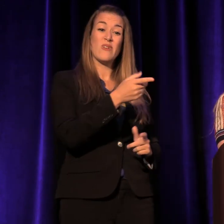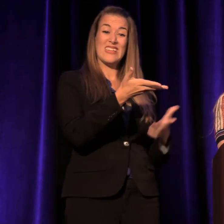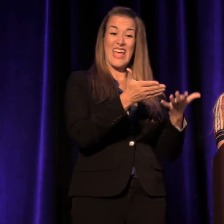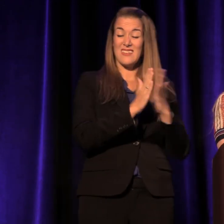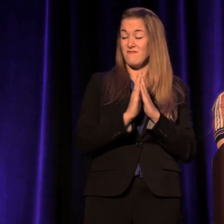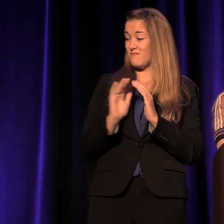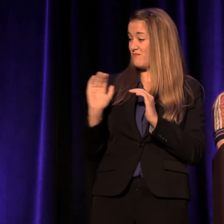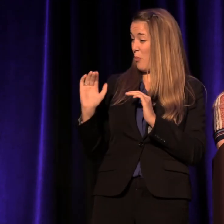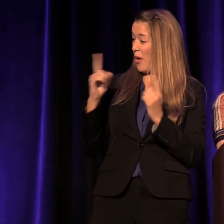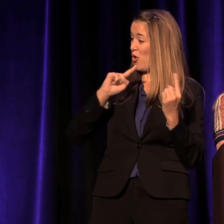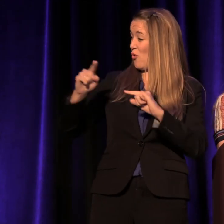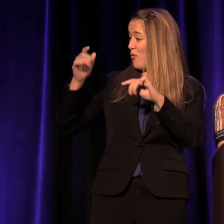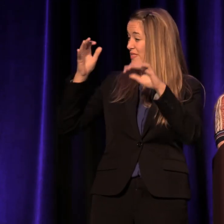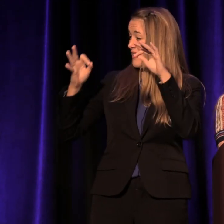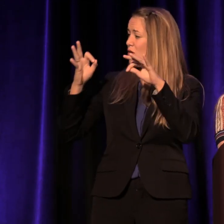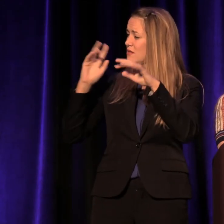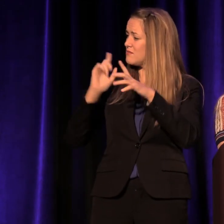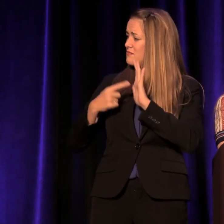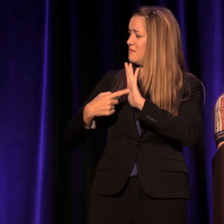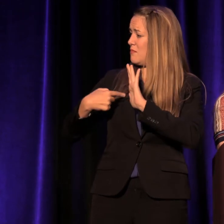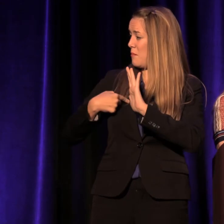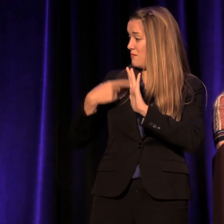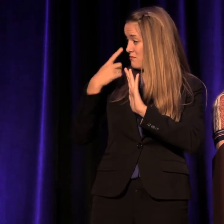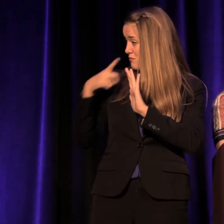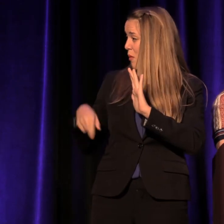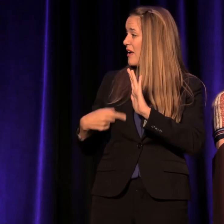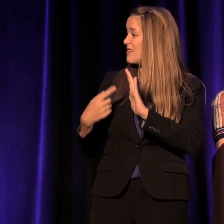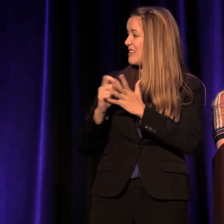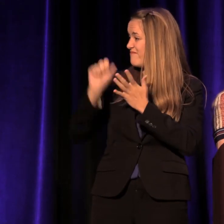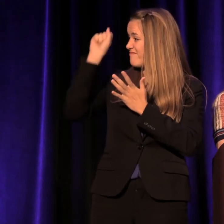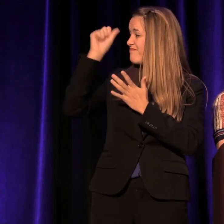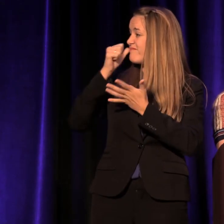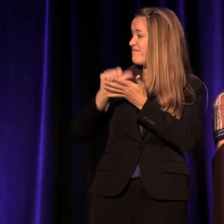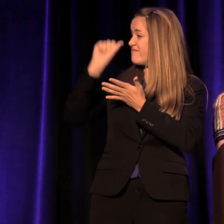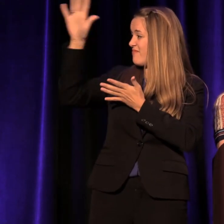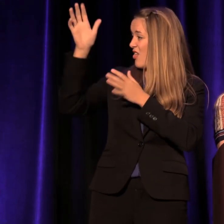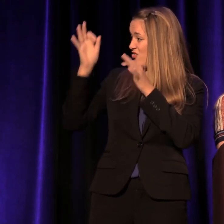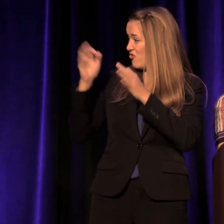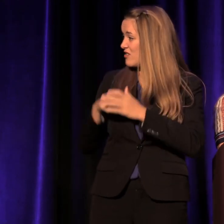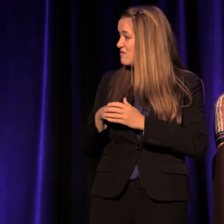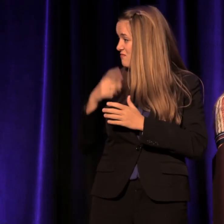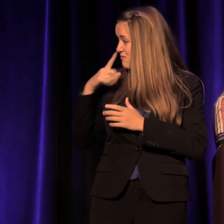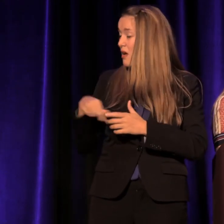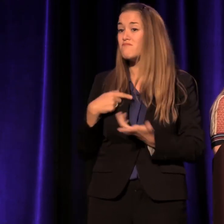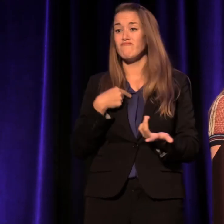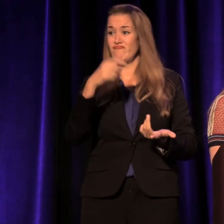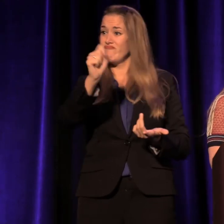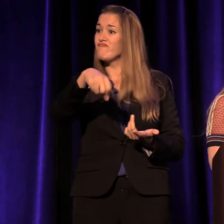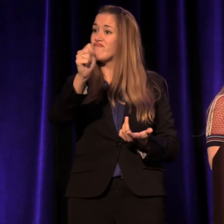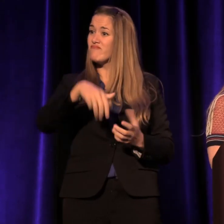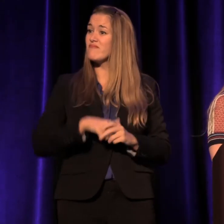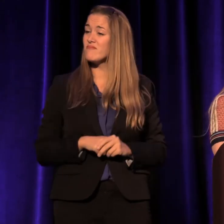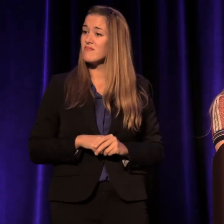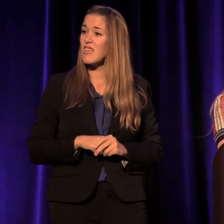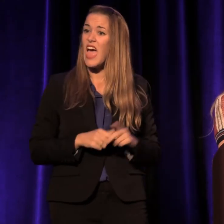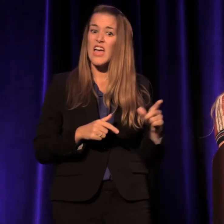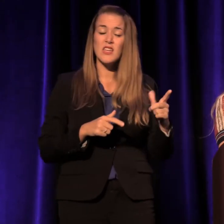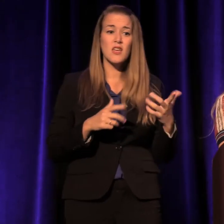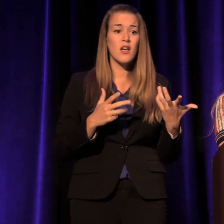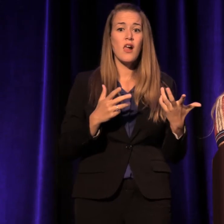and to write to the district judge, I did, enthusiastically, repeatedly, but his past kept coming up,